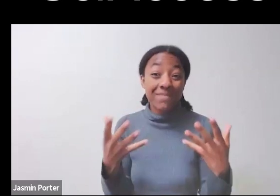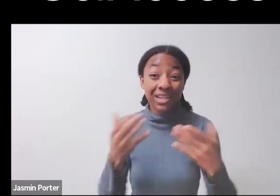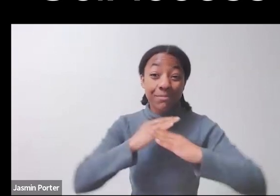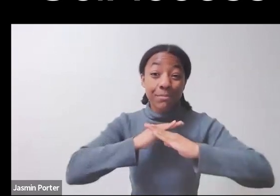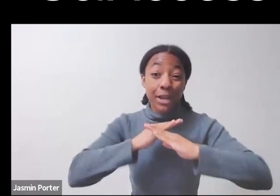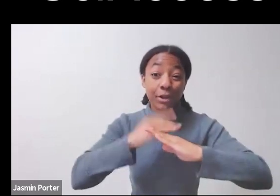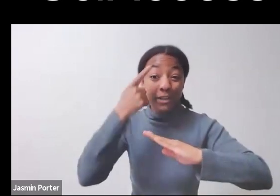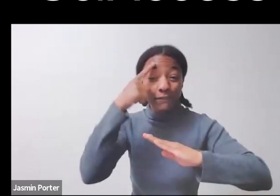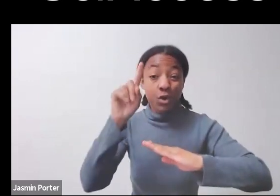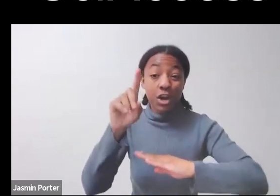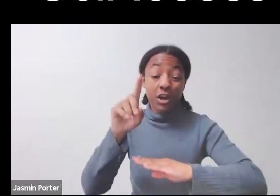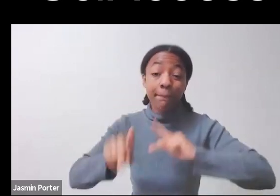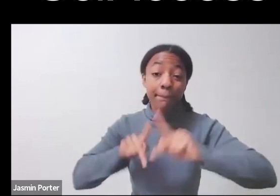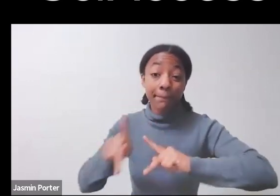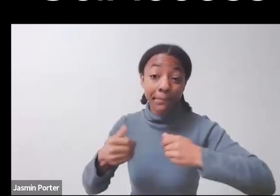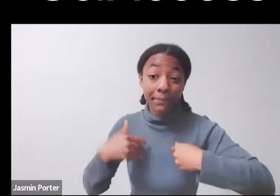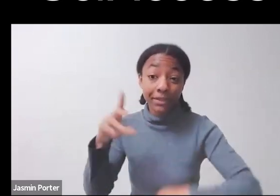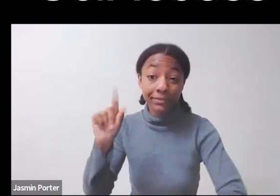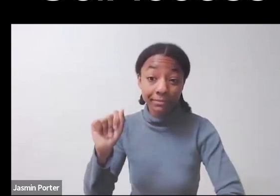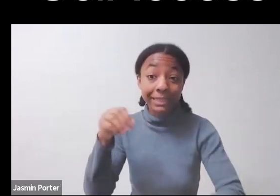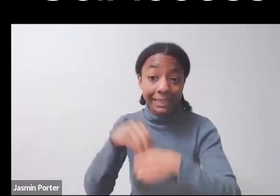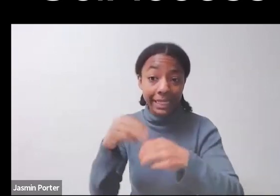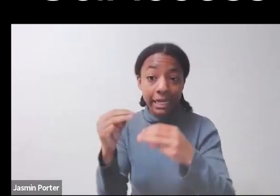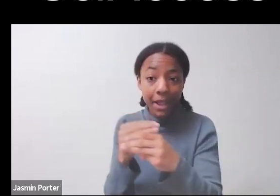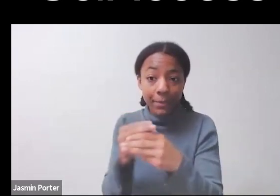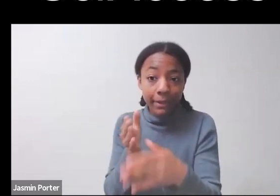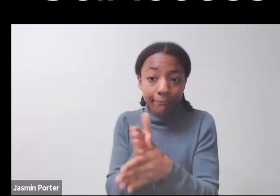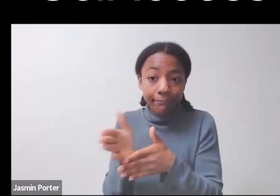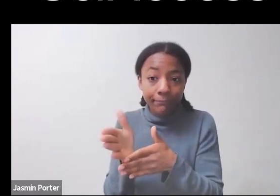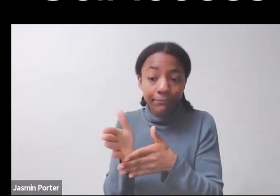but it's also sort of the math is very specific discipline